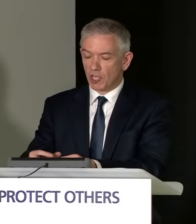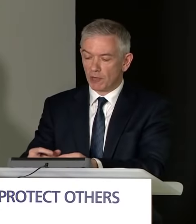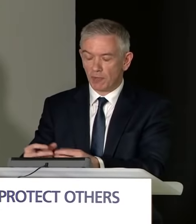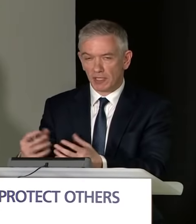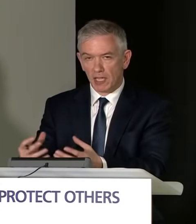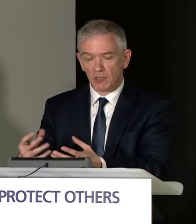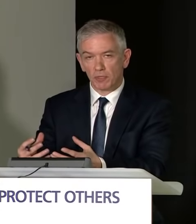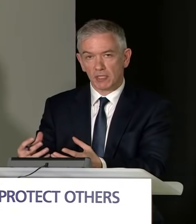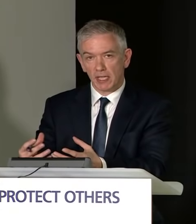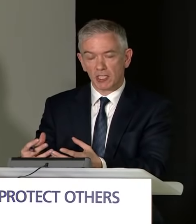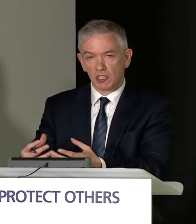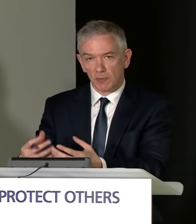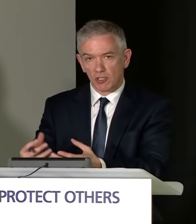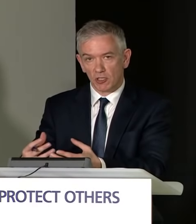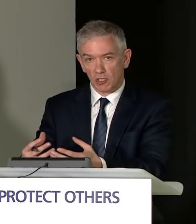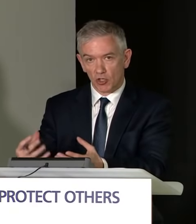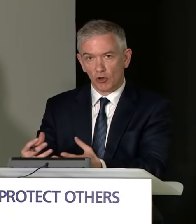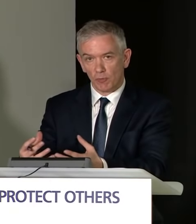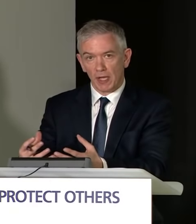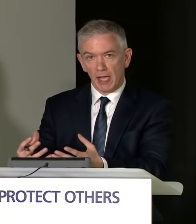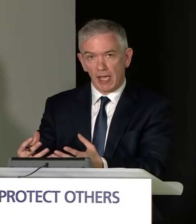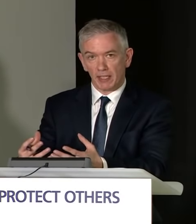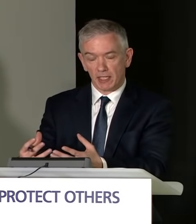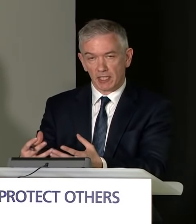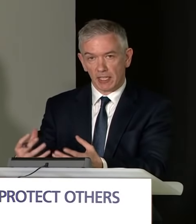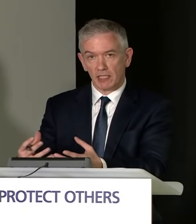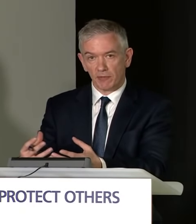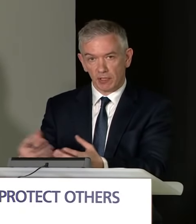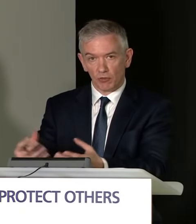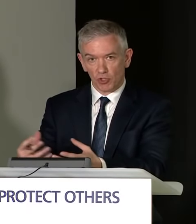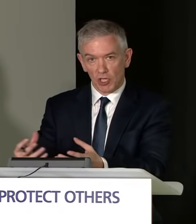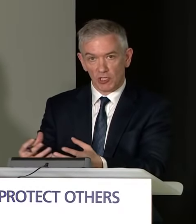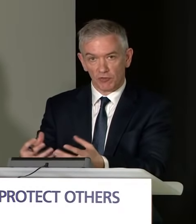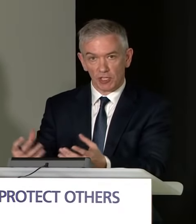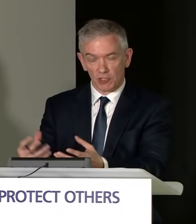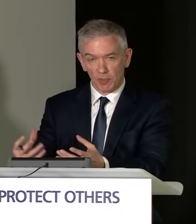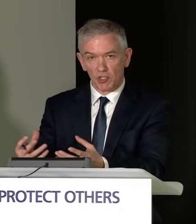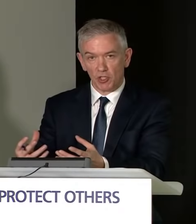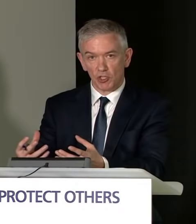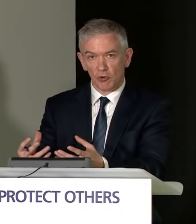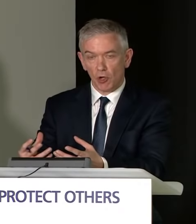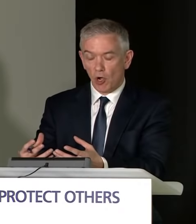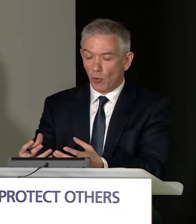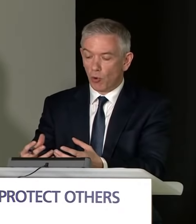But the Test and Protect system has done its job in that is has identified those chains of transmission.